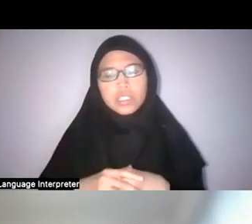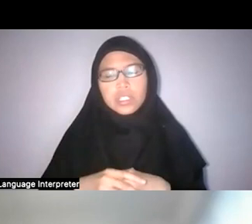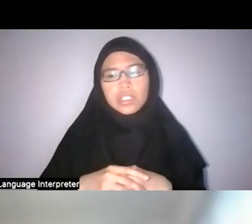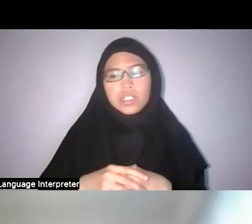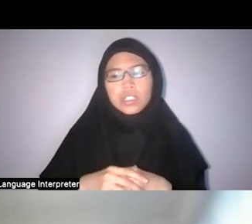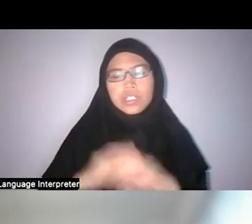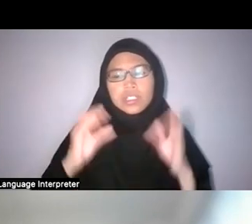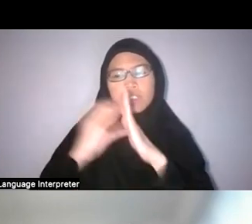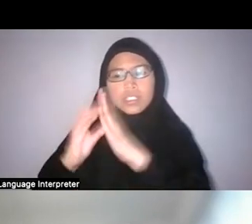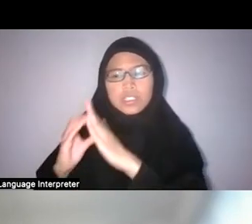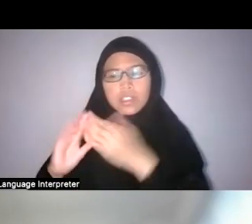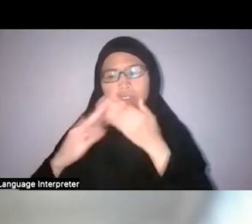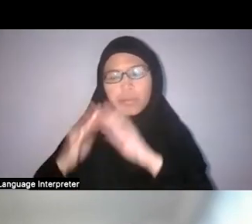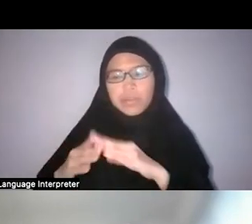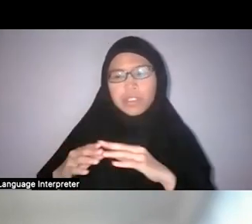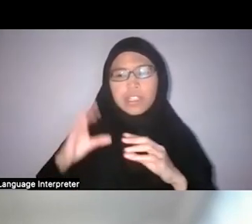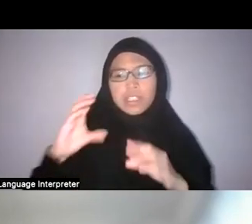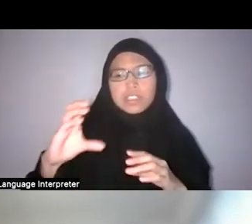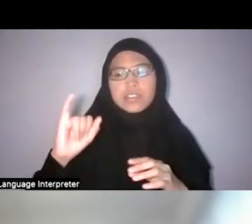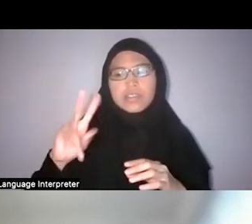and that’s where humans dwelt, and it was a space of culture.